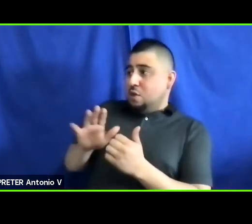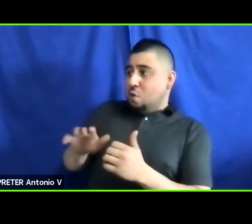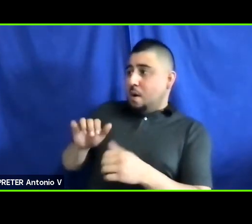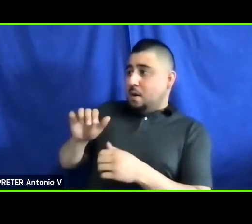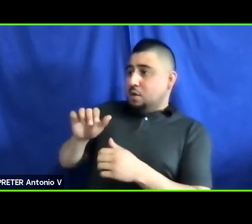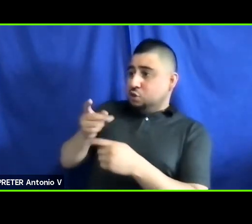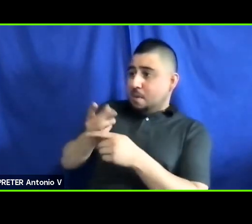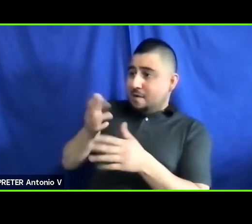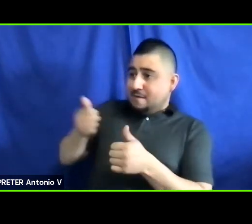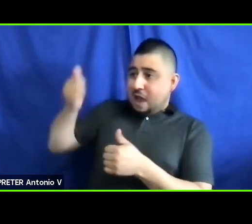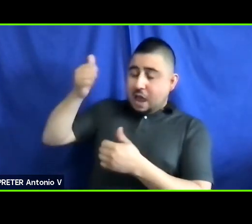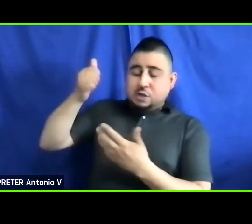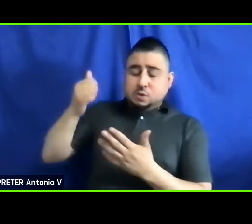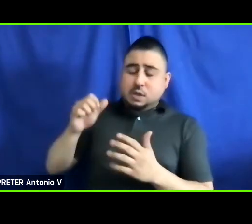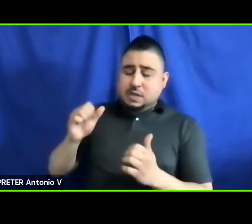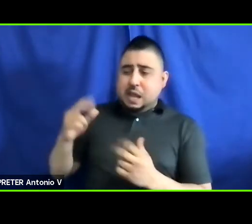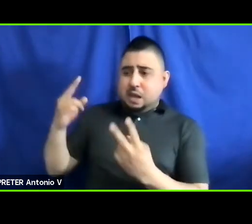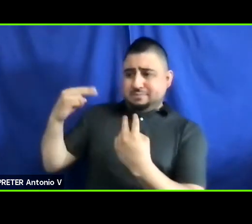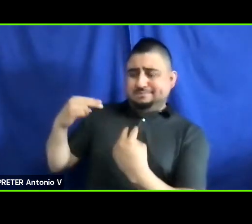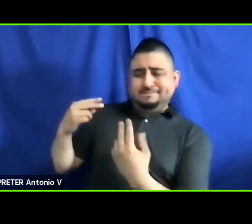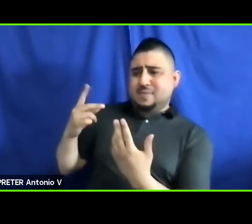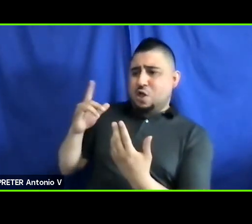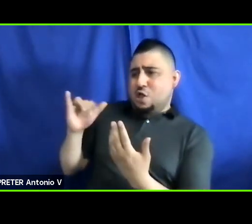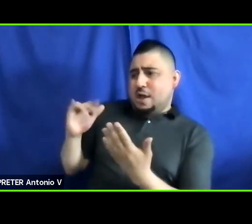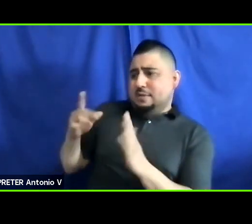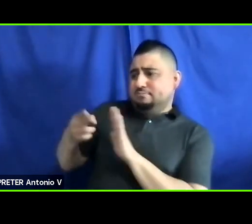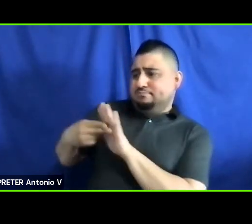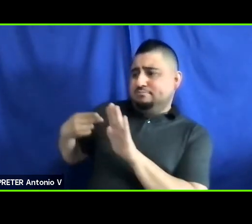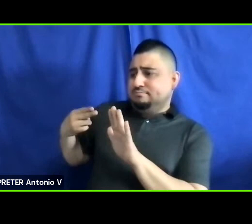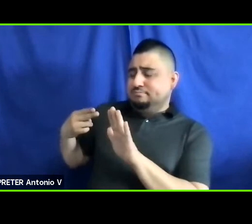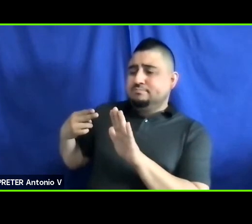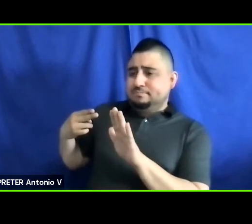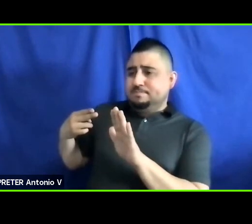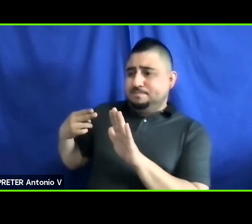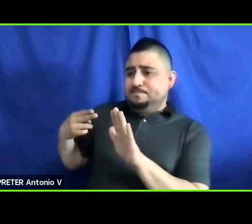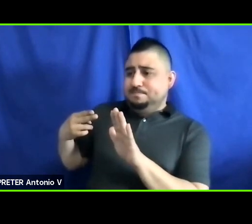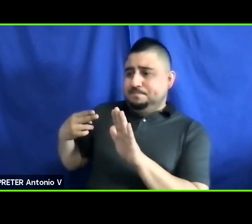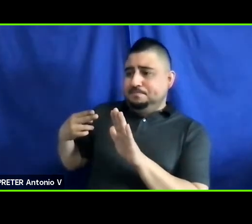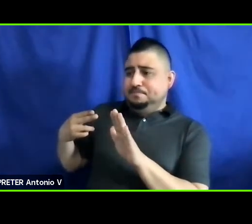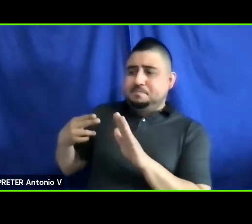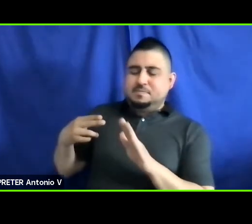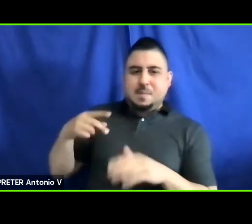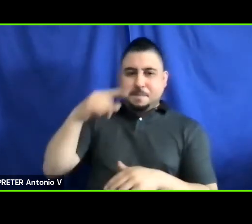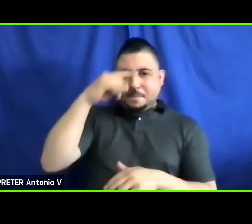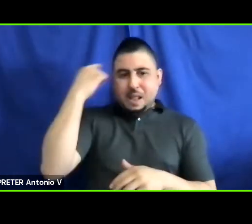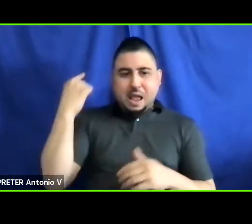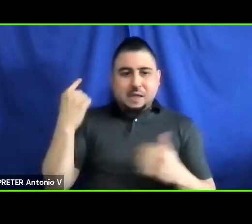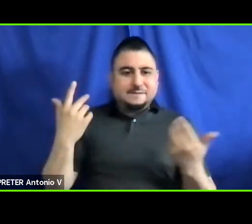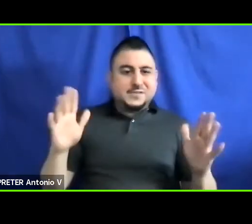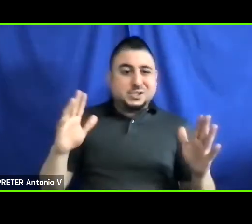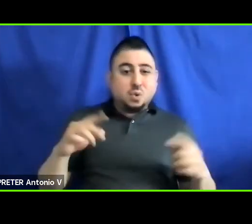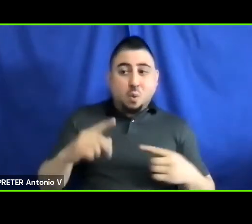even become a -- a permanent blemish in your career when, all you want to do -- is, is